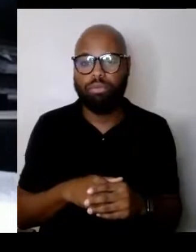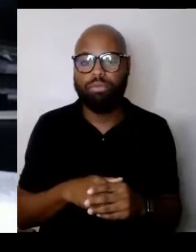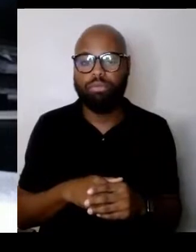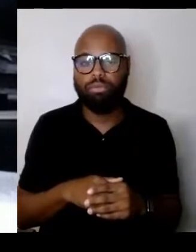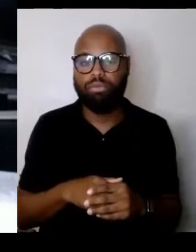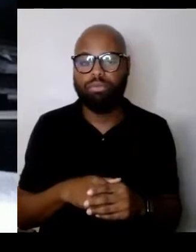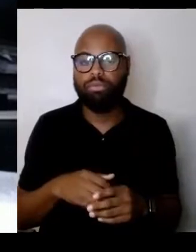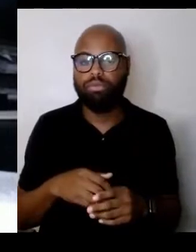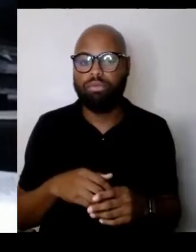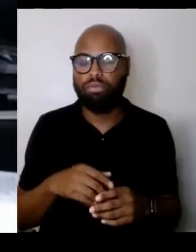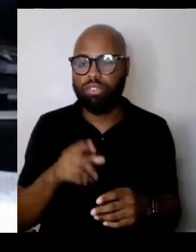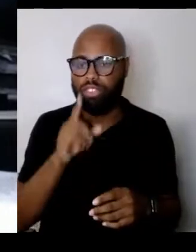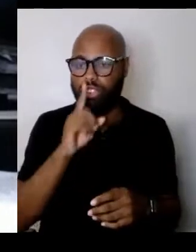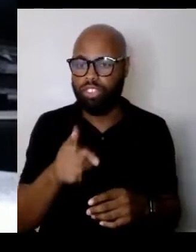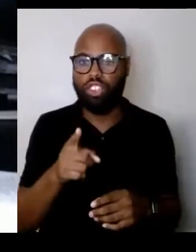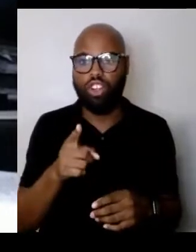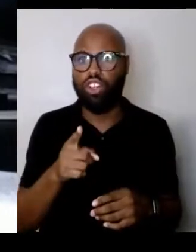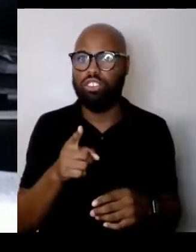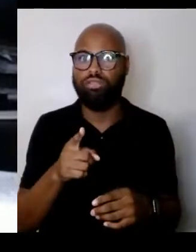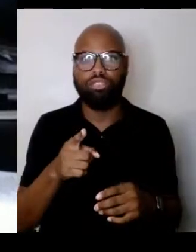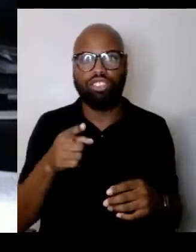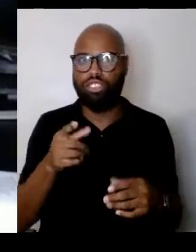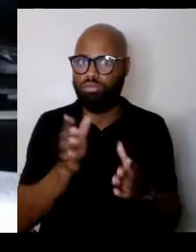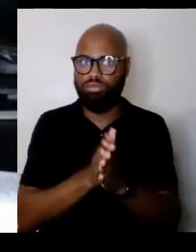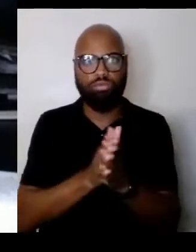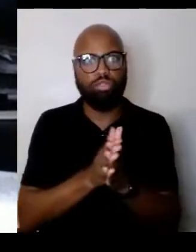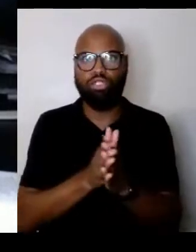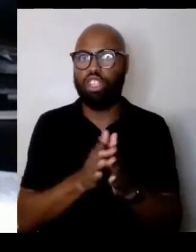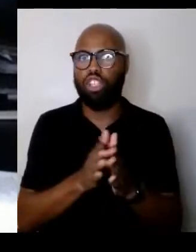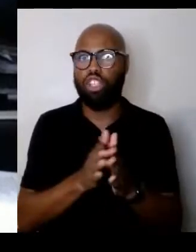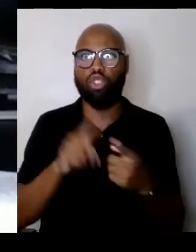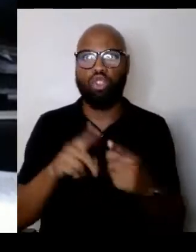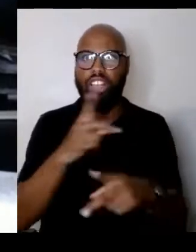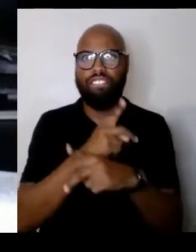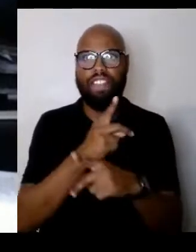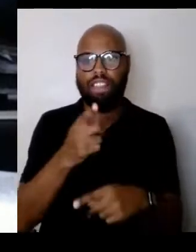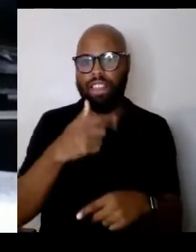to defend themselves because they see the other,